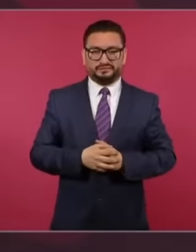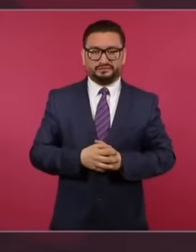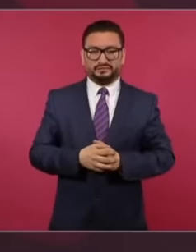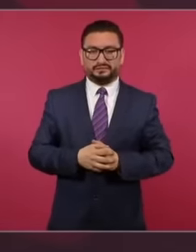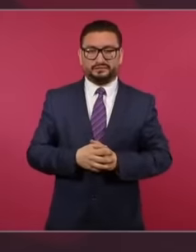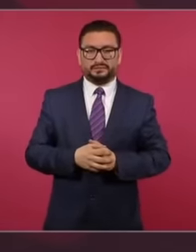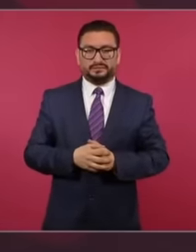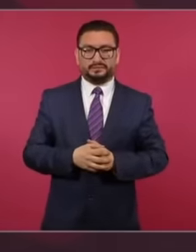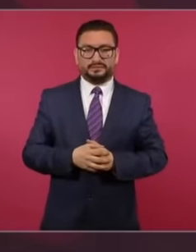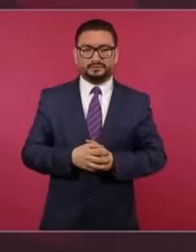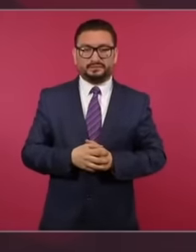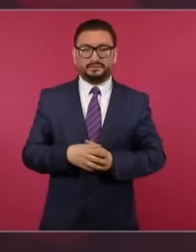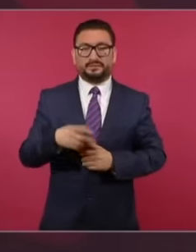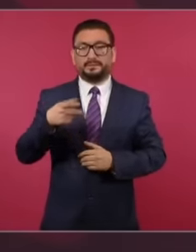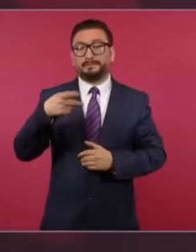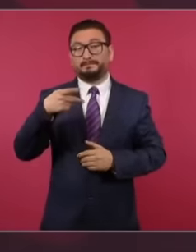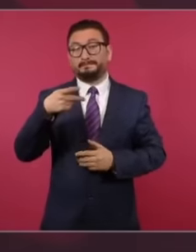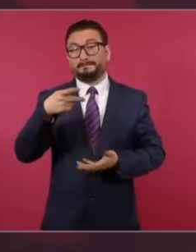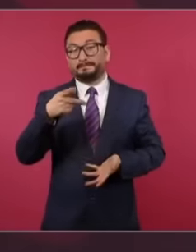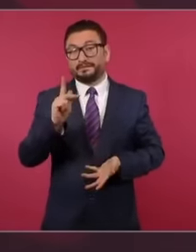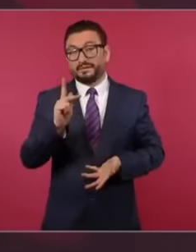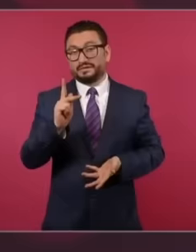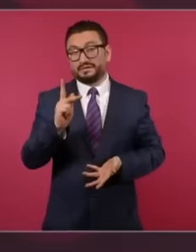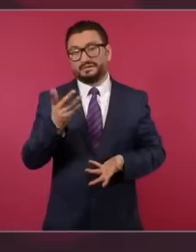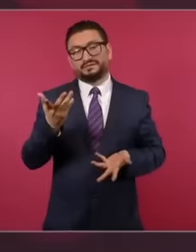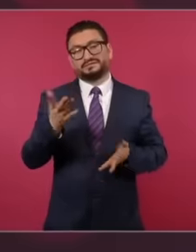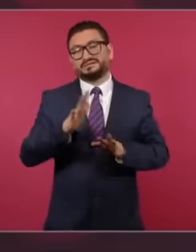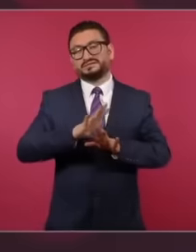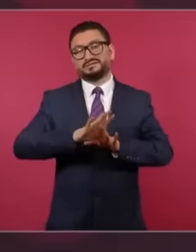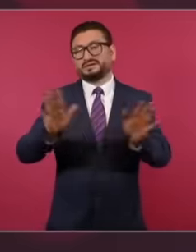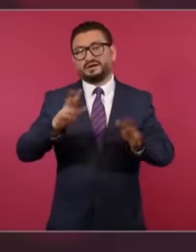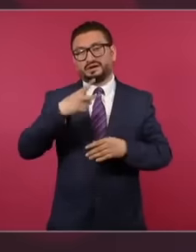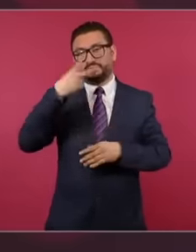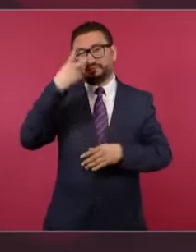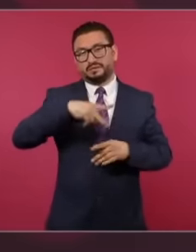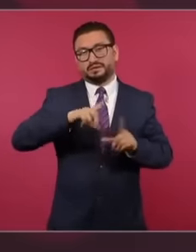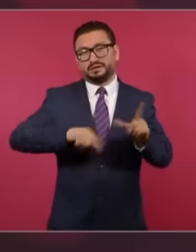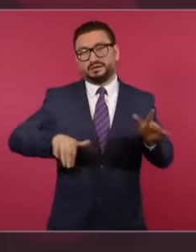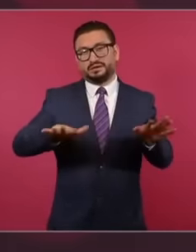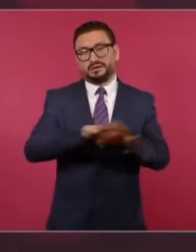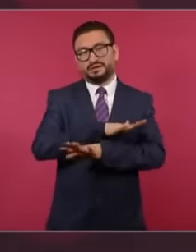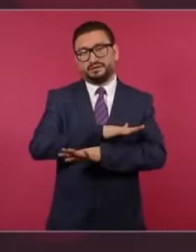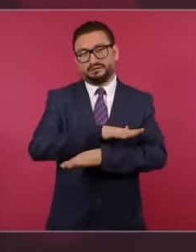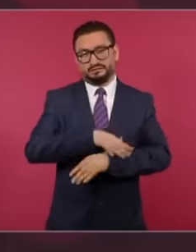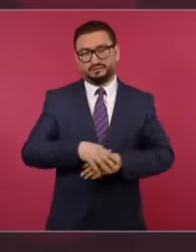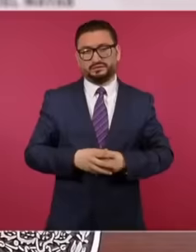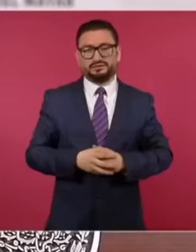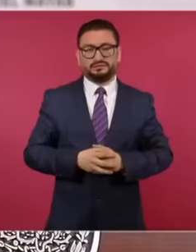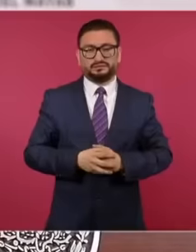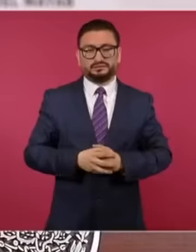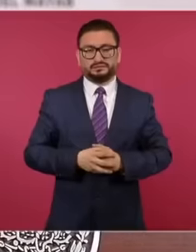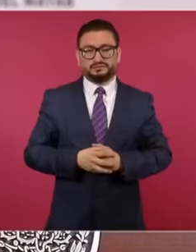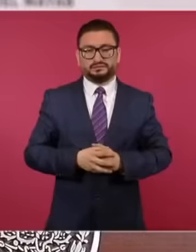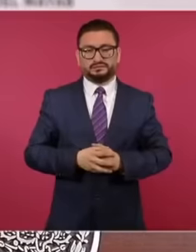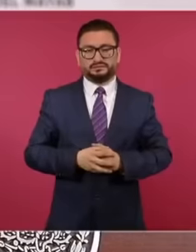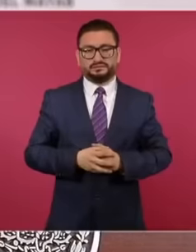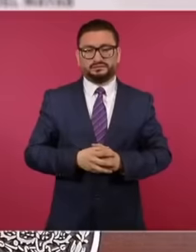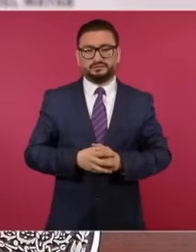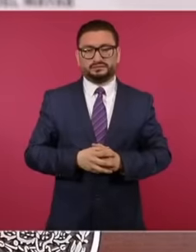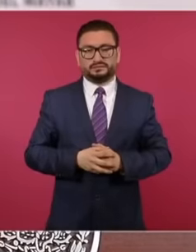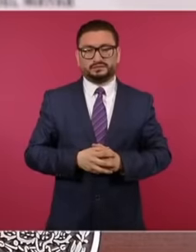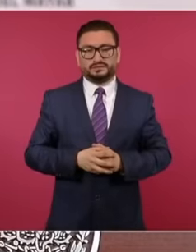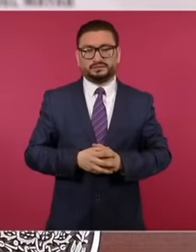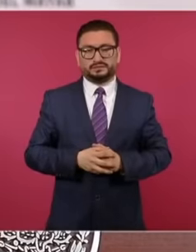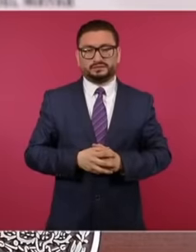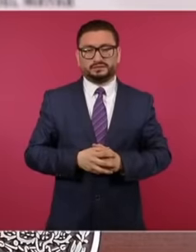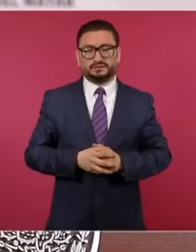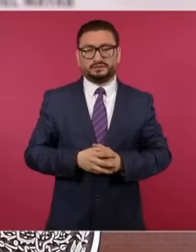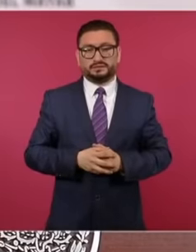but eh It is already another Mexico It's already another way of thinking.